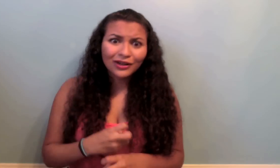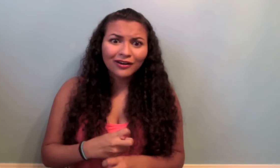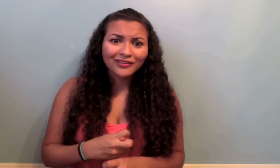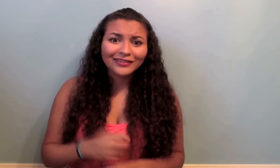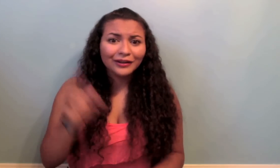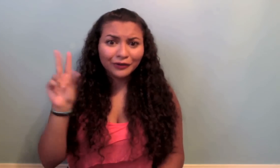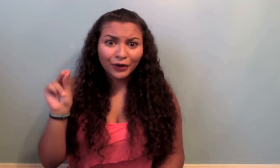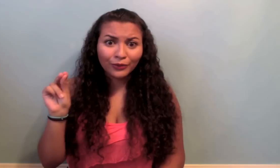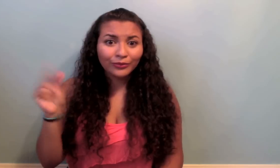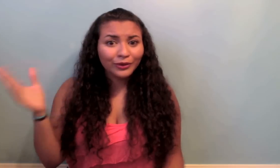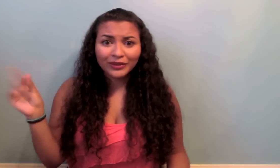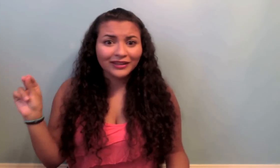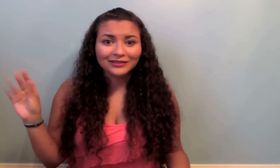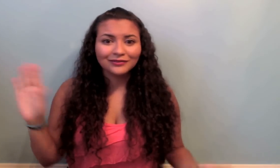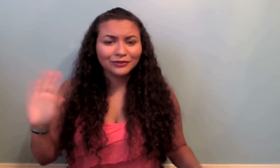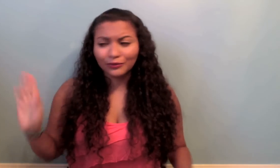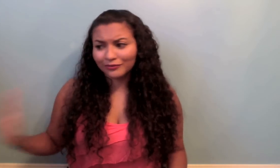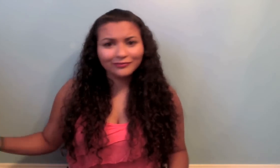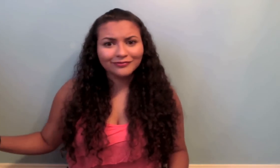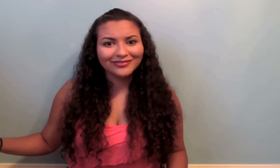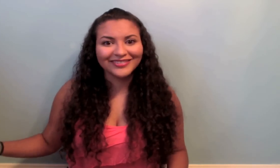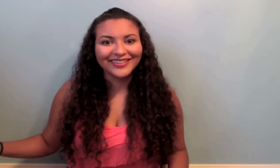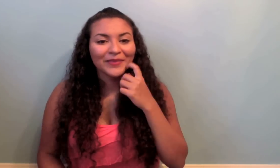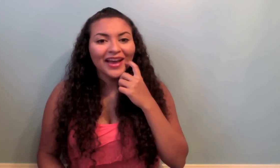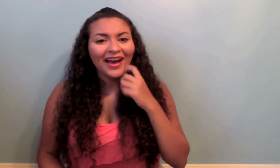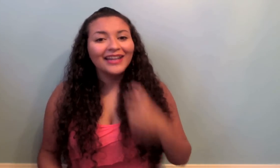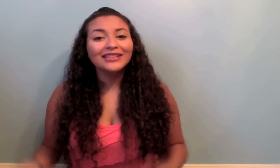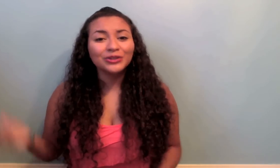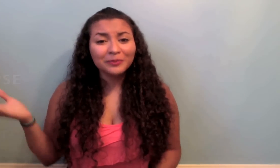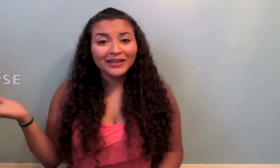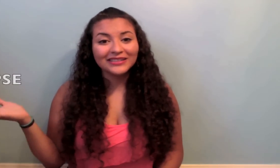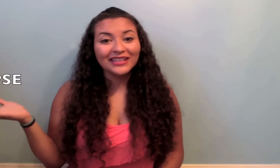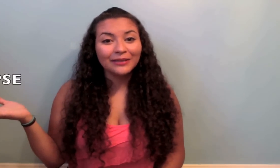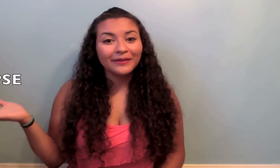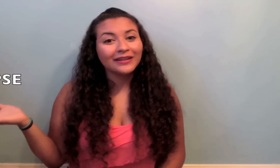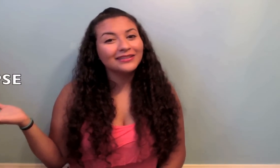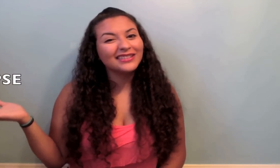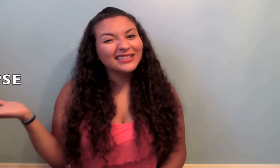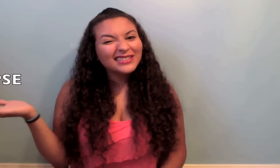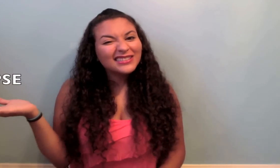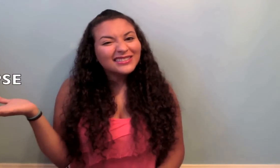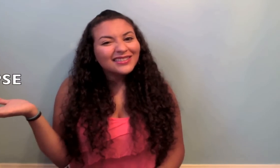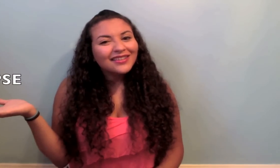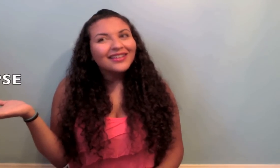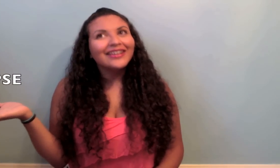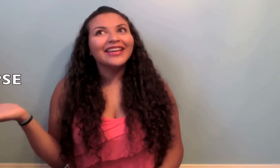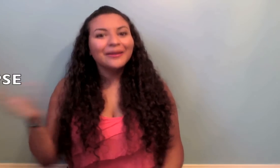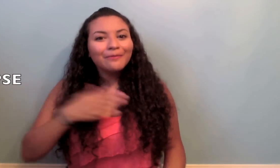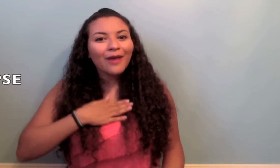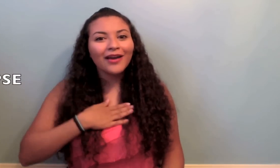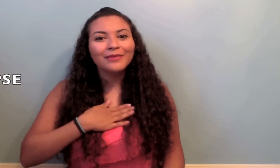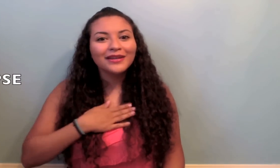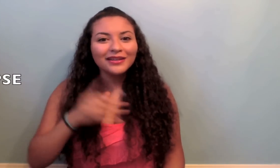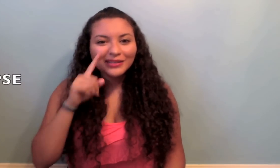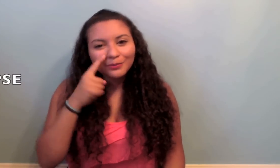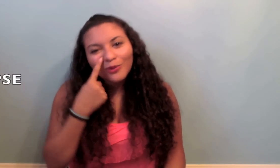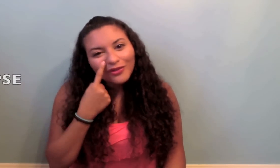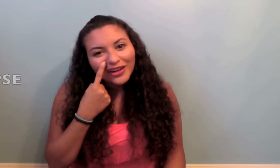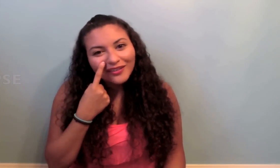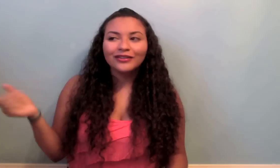Thats hard! no! no thanks! no! I didn't use PSE because it in my opinion its boring